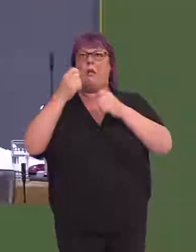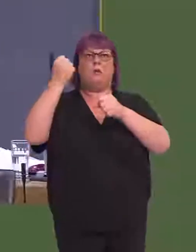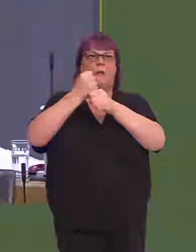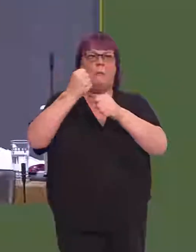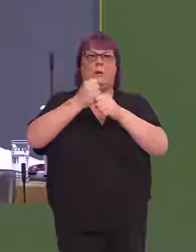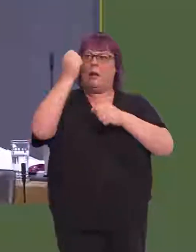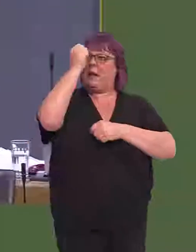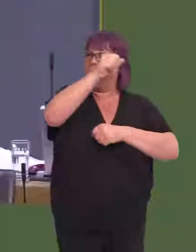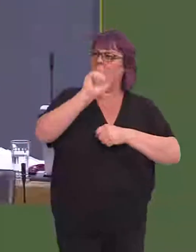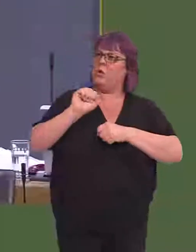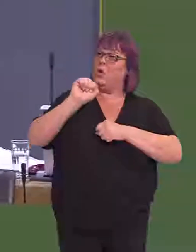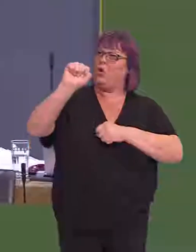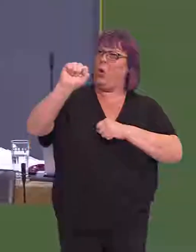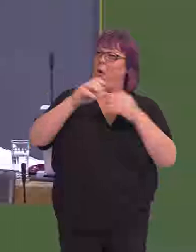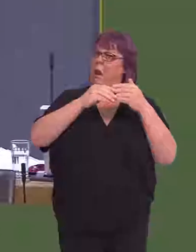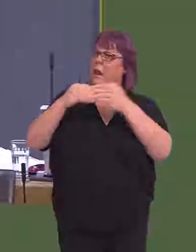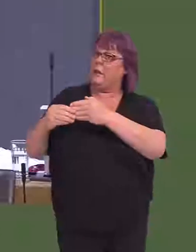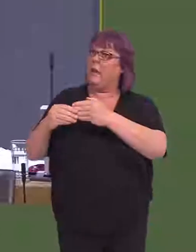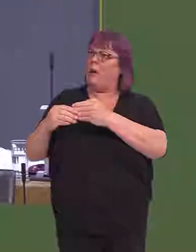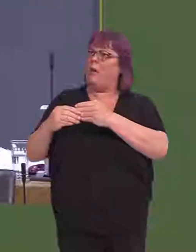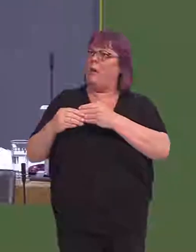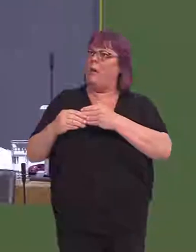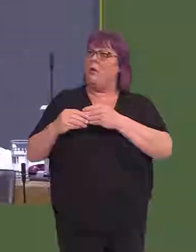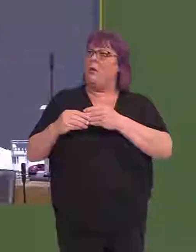experts, or your own party leader.